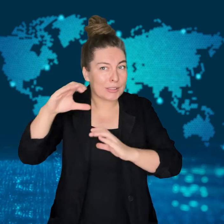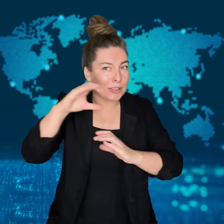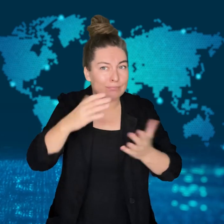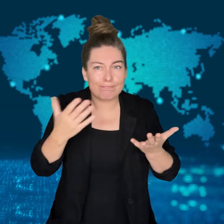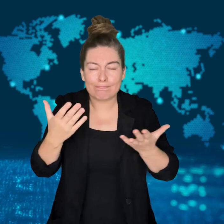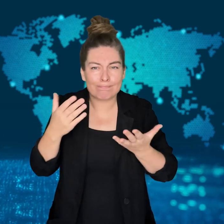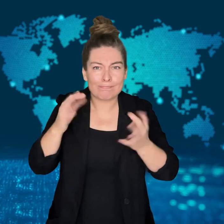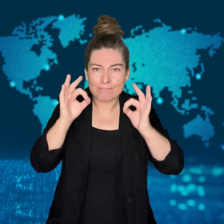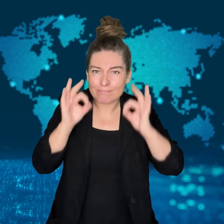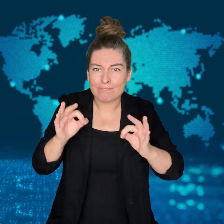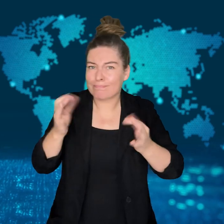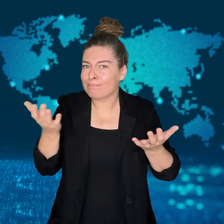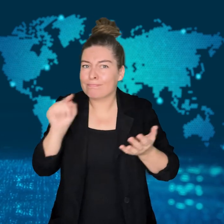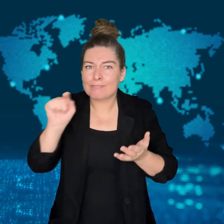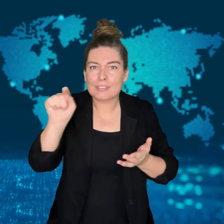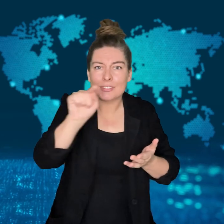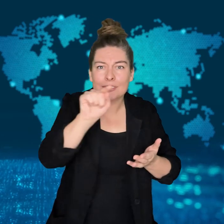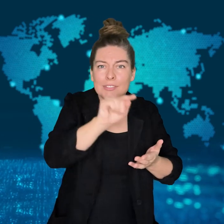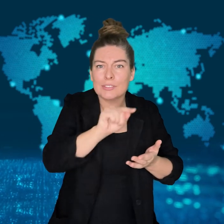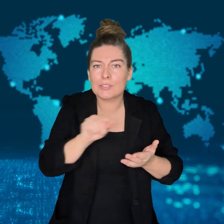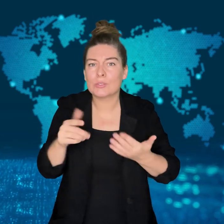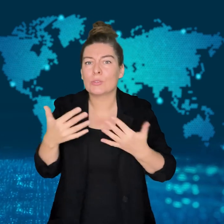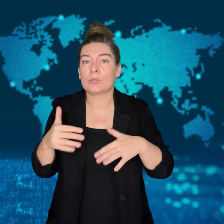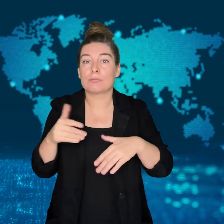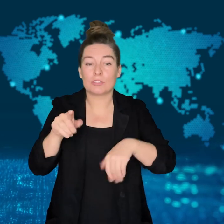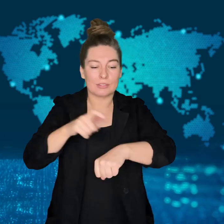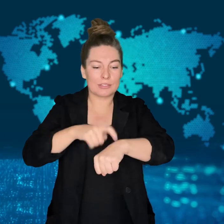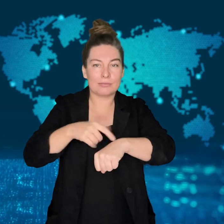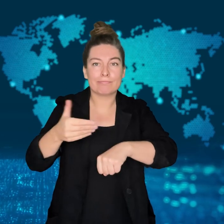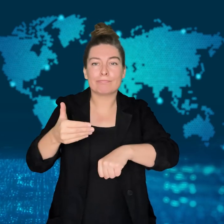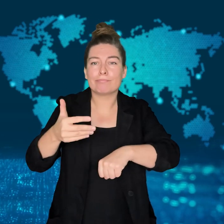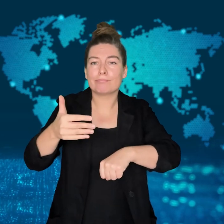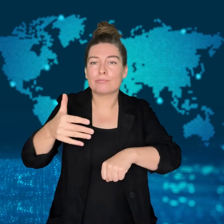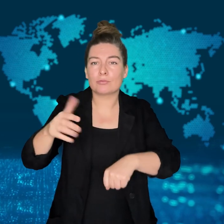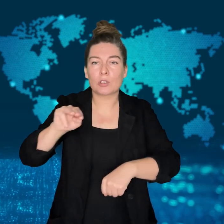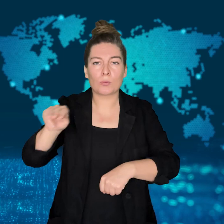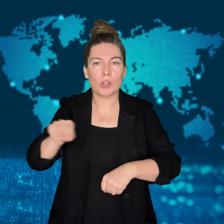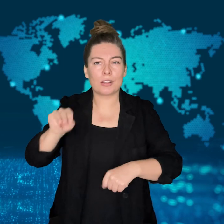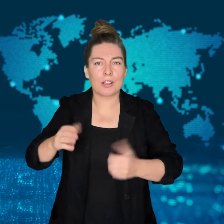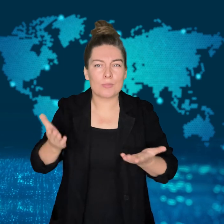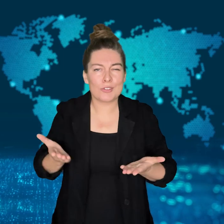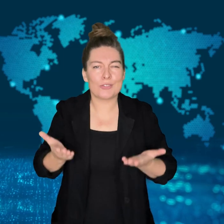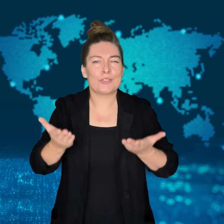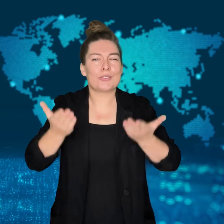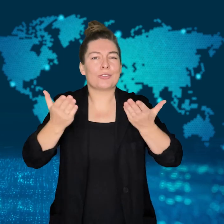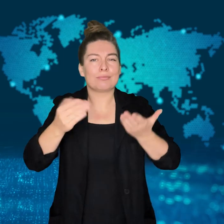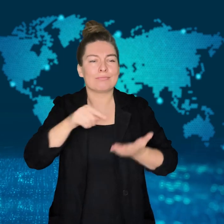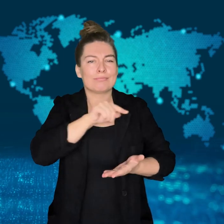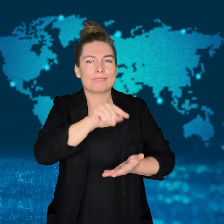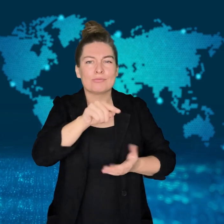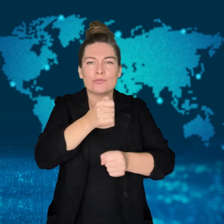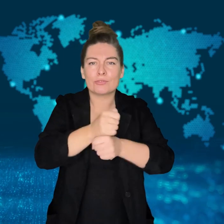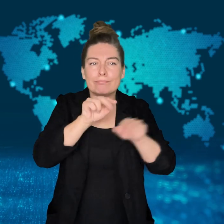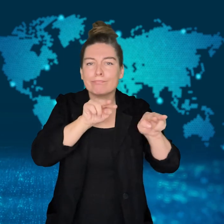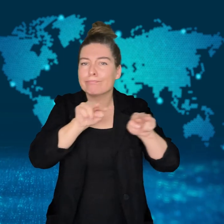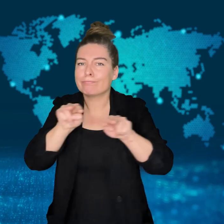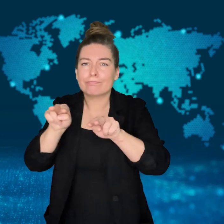Though there were several unconfirmed sightings as the search went on,